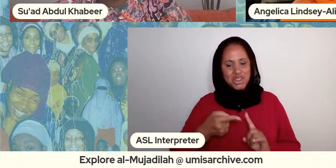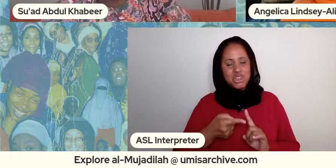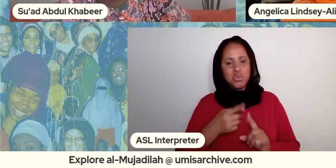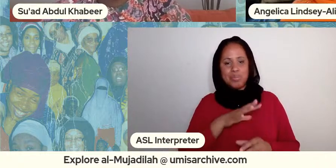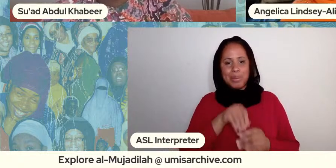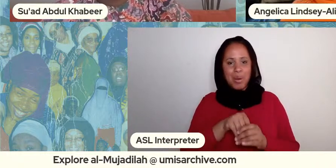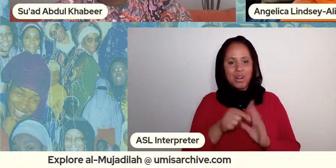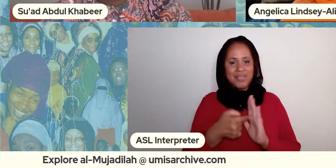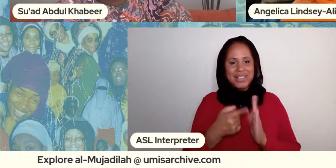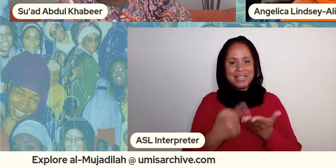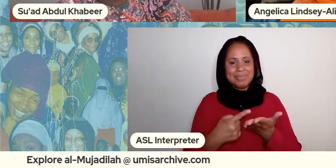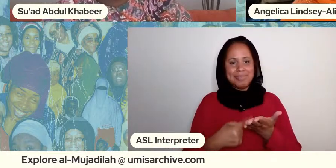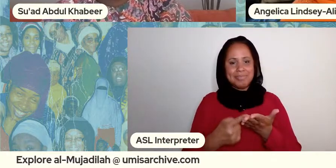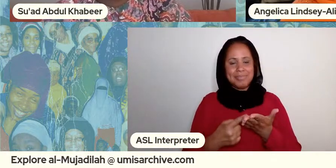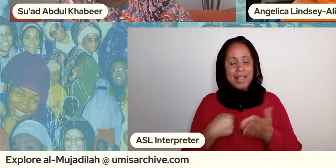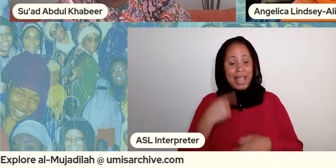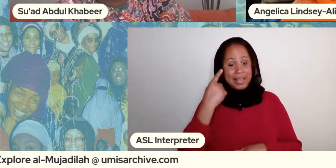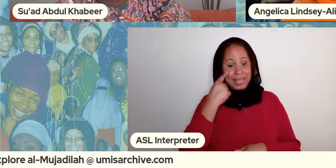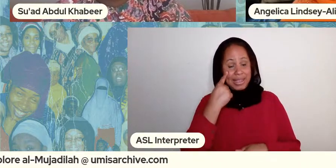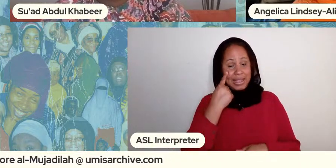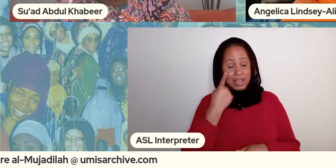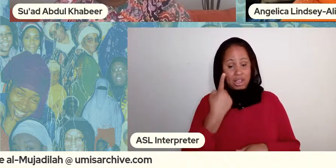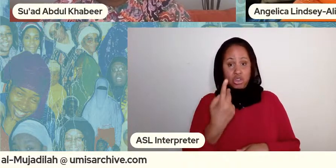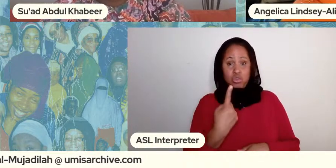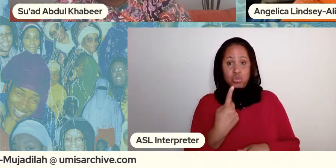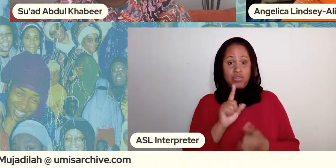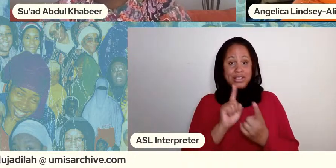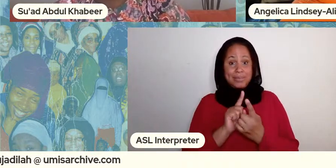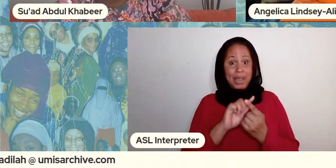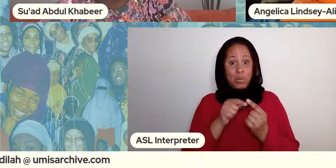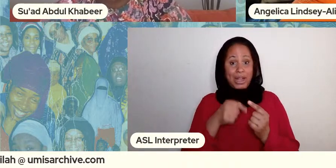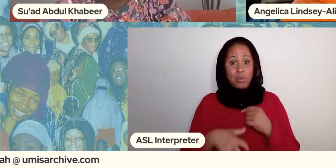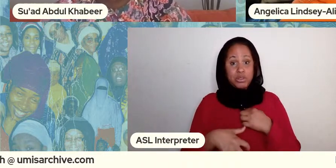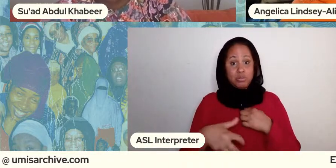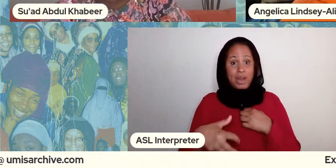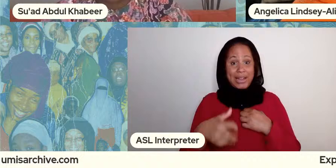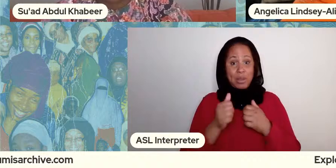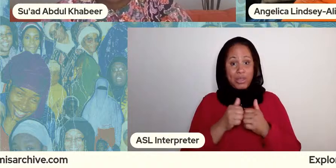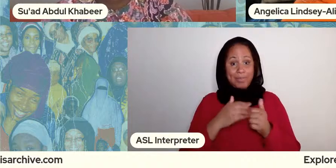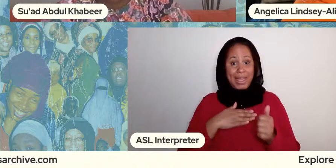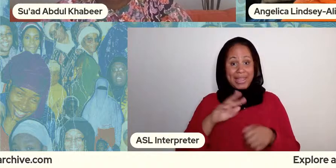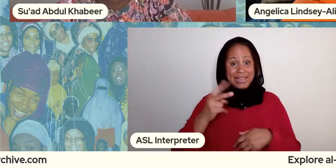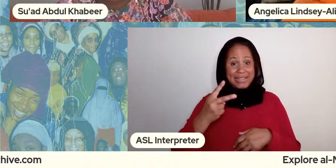think we met when i was pregnant with my second child so we've known each other for a long time